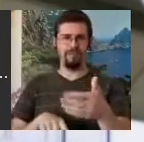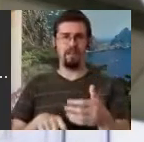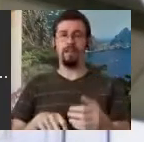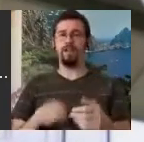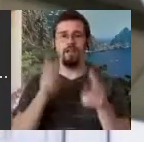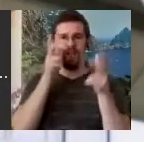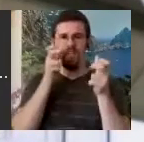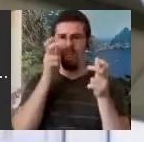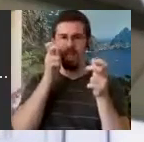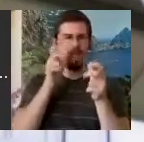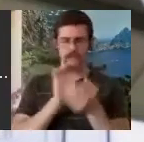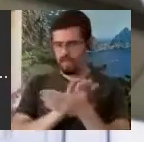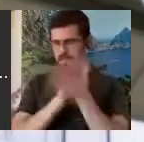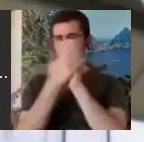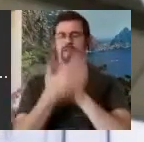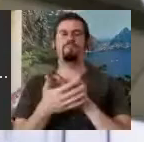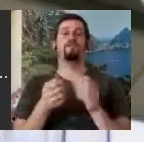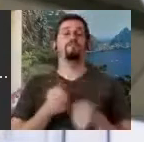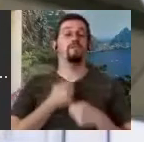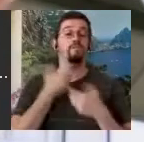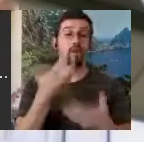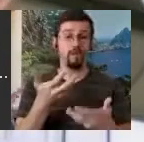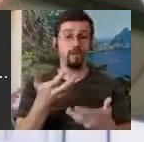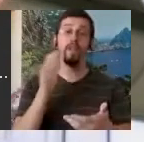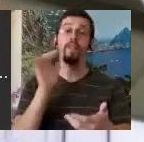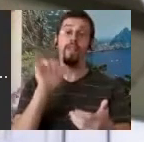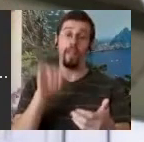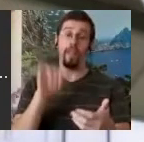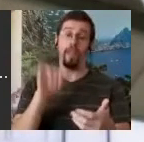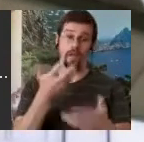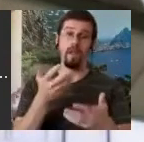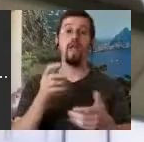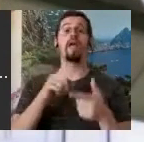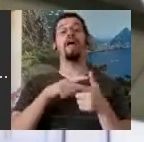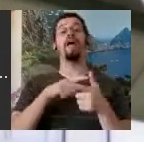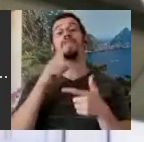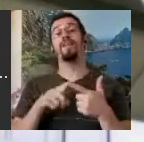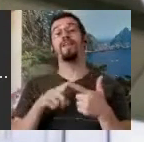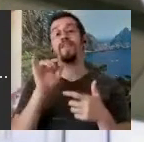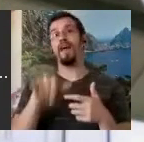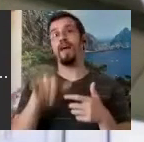Expressive. We had all kinds of arguments against it but it really works and I